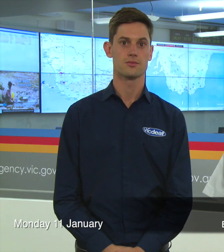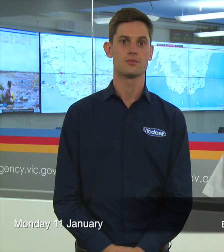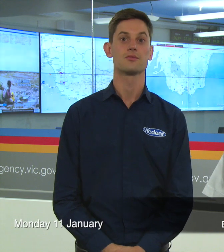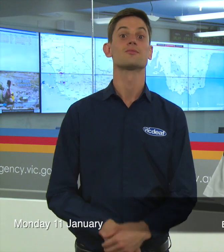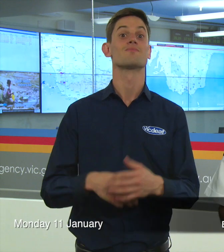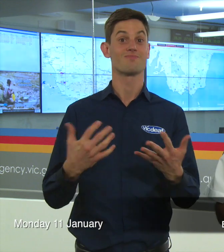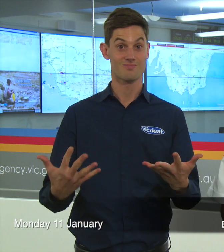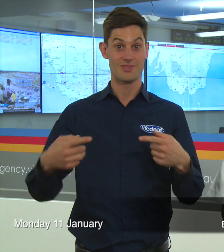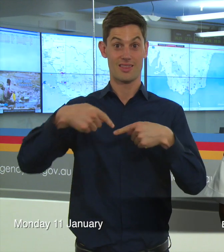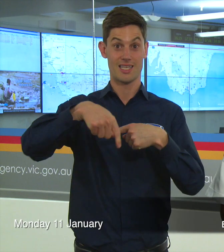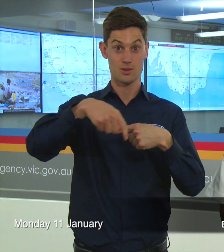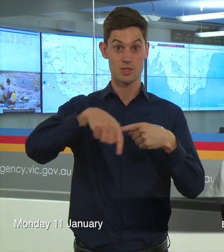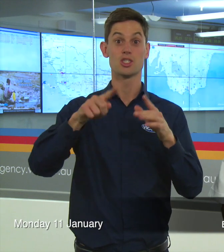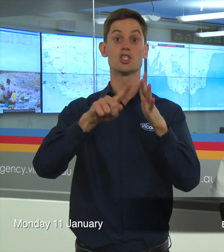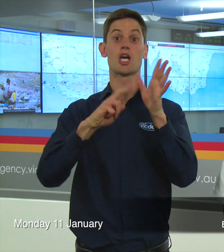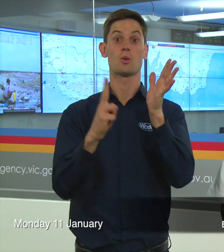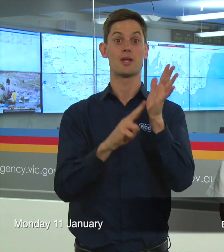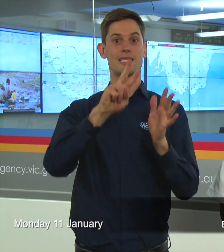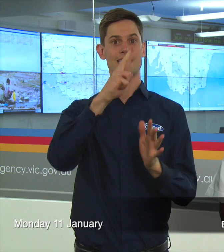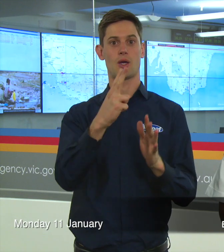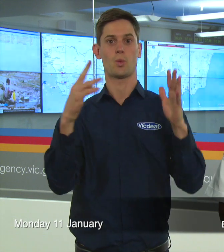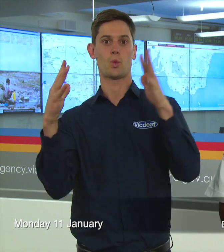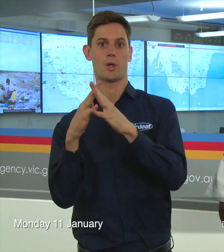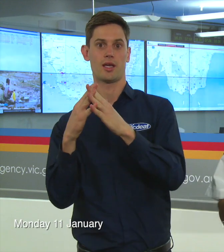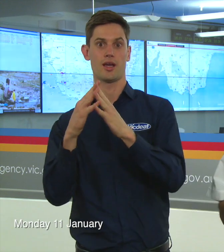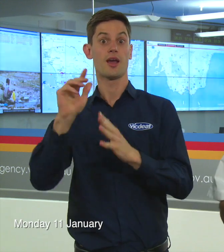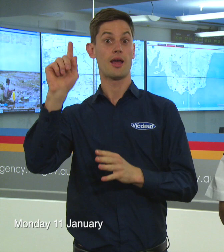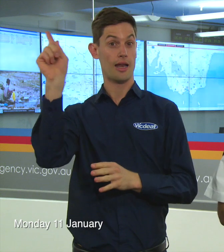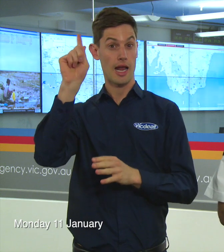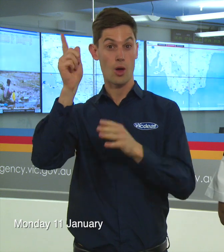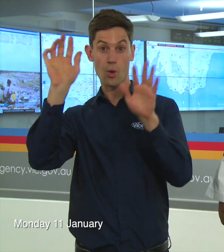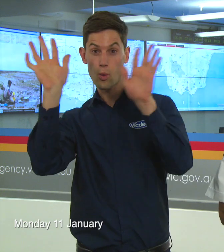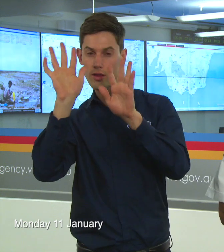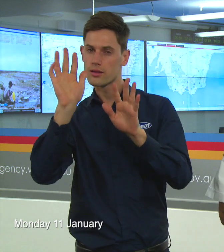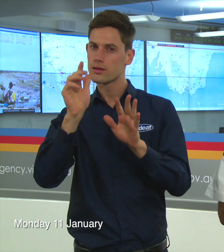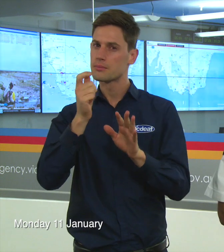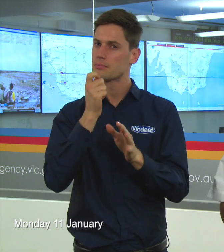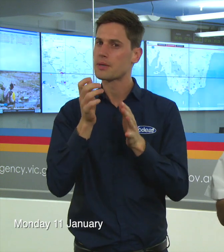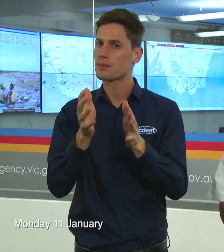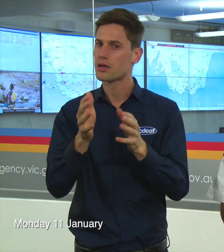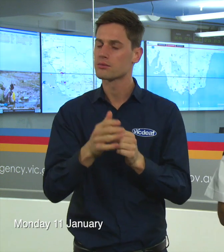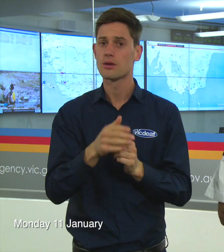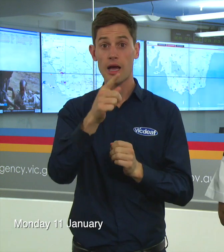This week is the second week of January and we’ve moved into very interesting weather I think. Have a look at Western Australia.